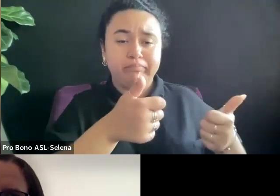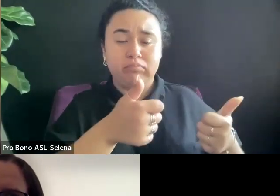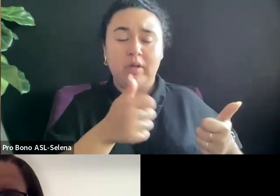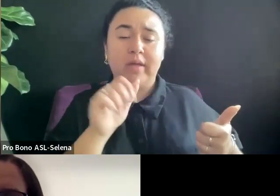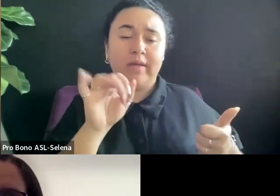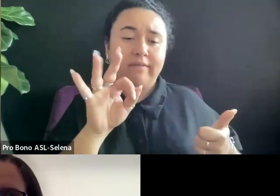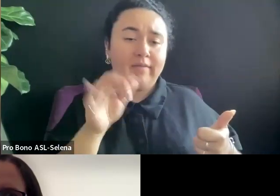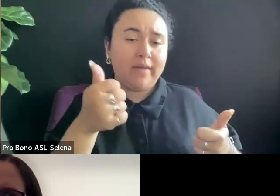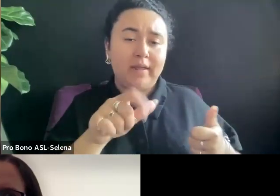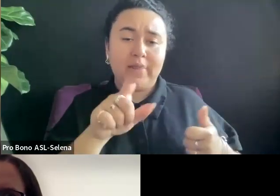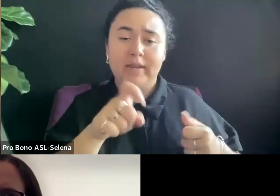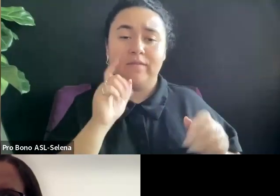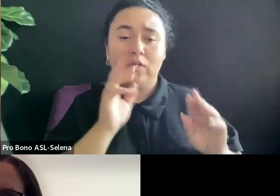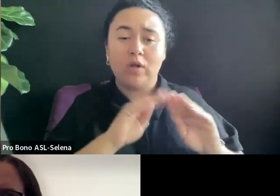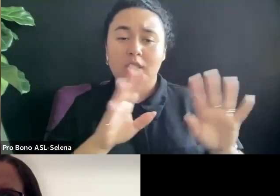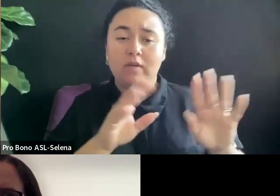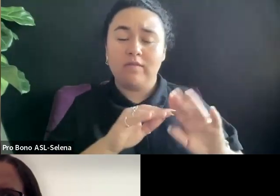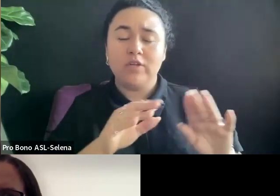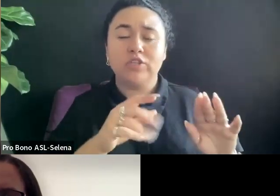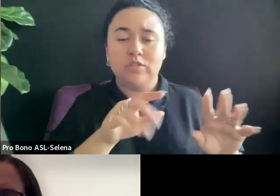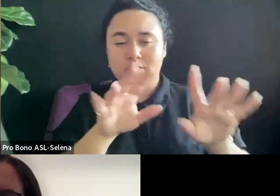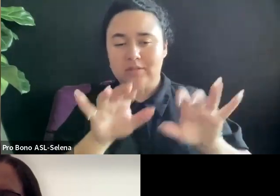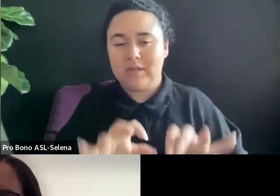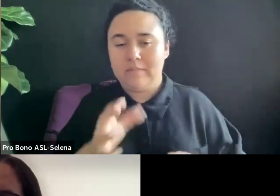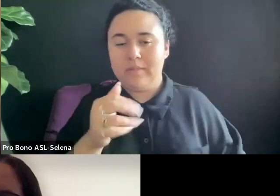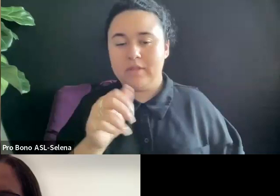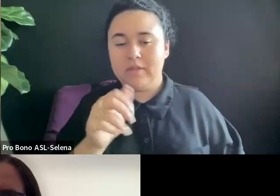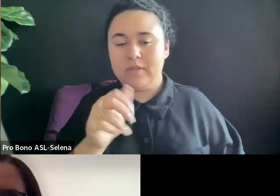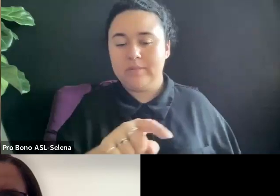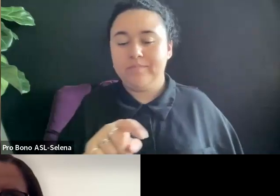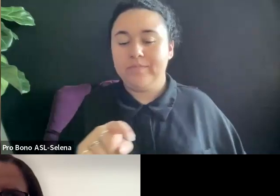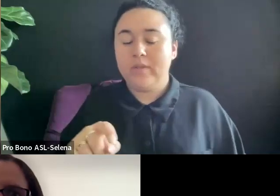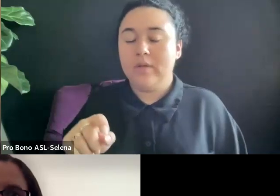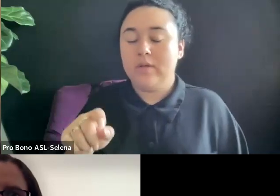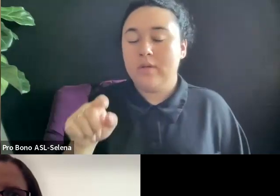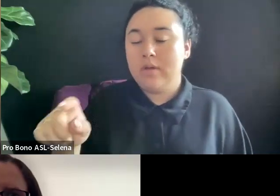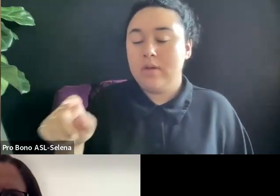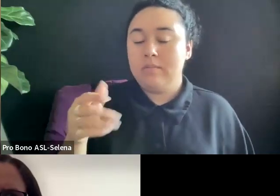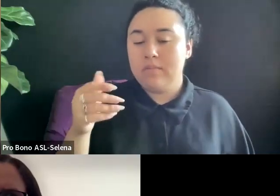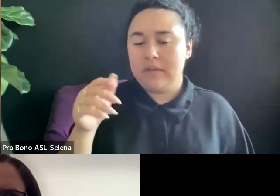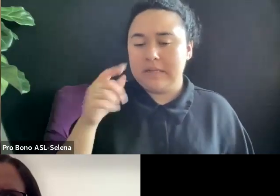I'M GOING TO UNMUTE ELAINE MARTIN.